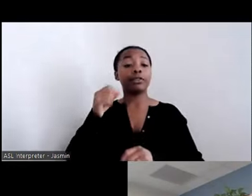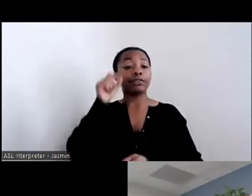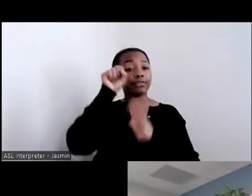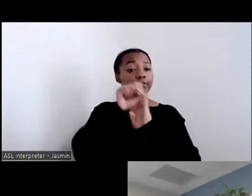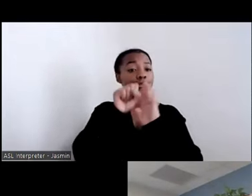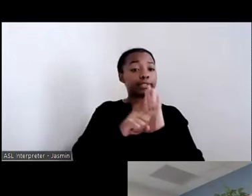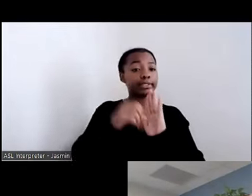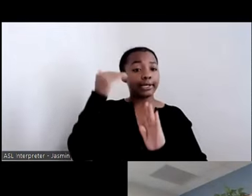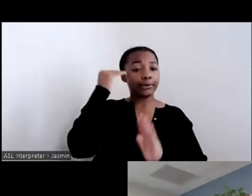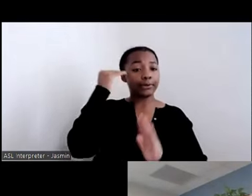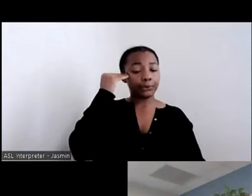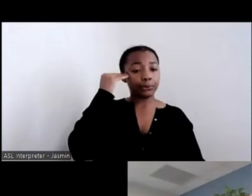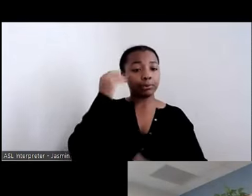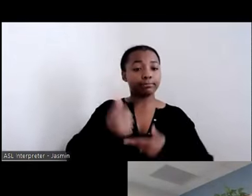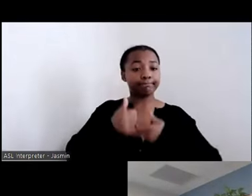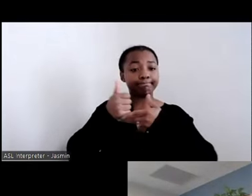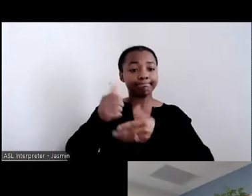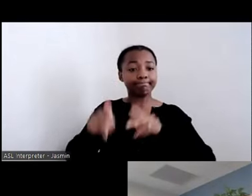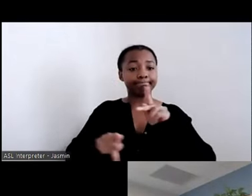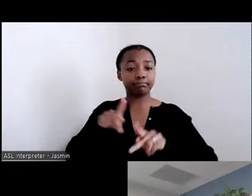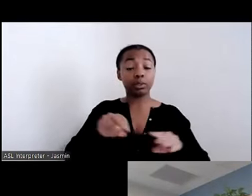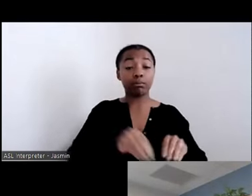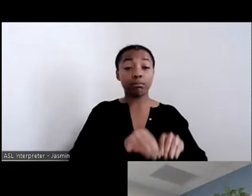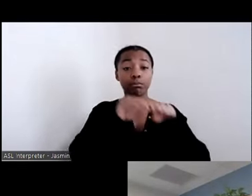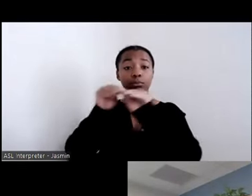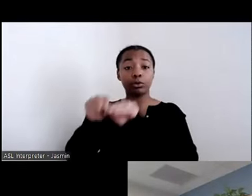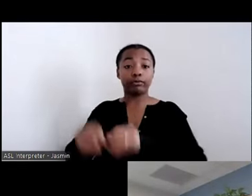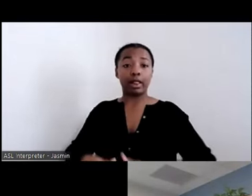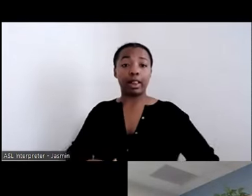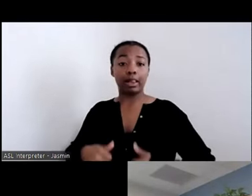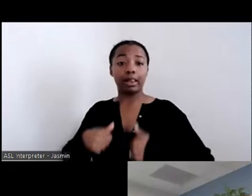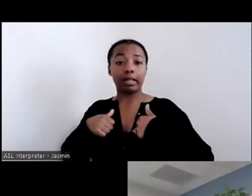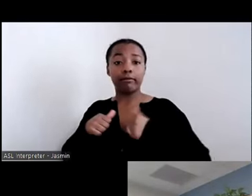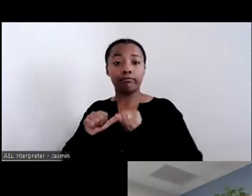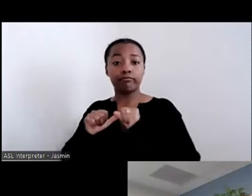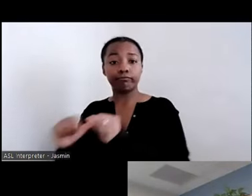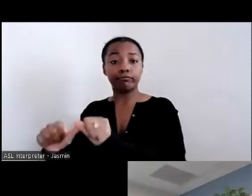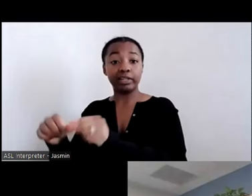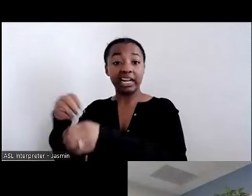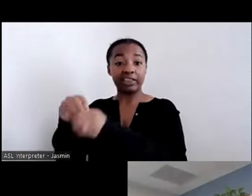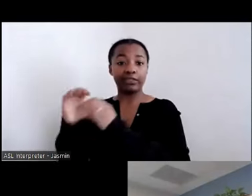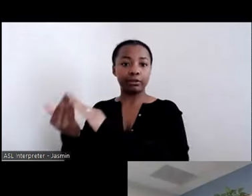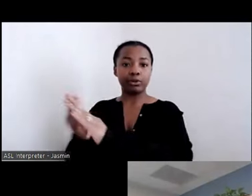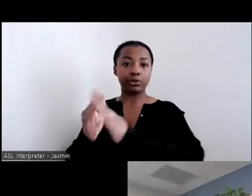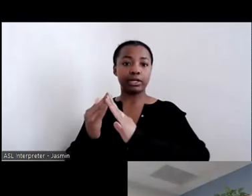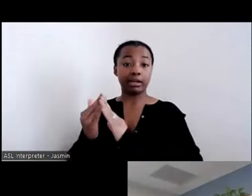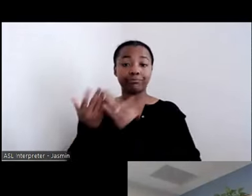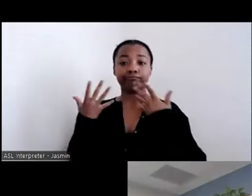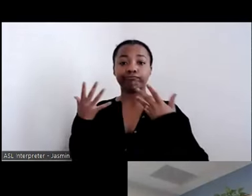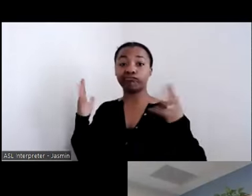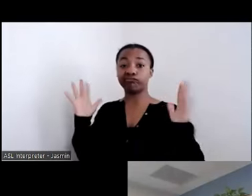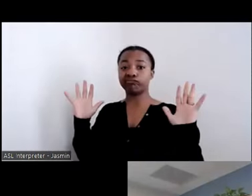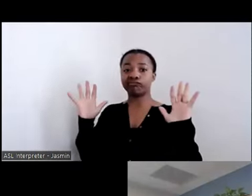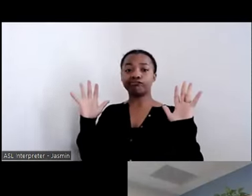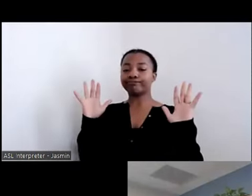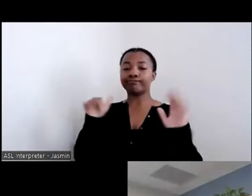community would not by itself be all the help an individual needed to live a full life